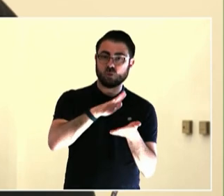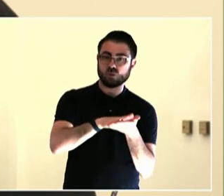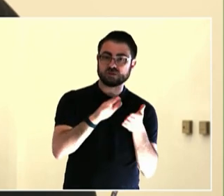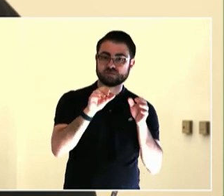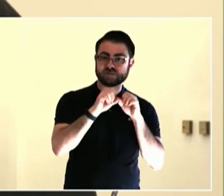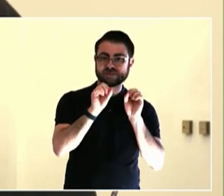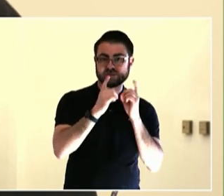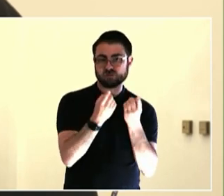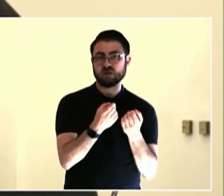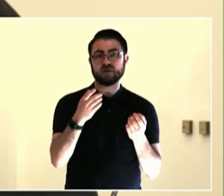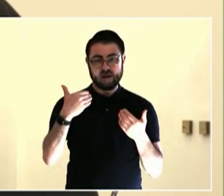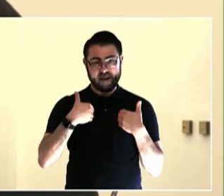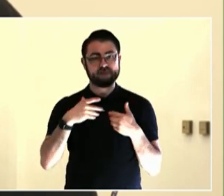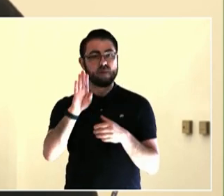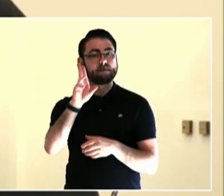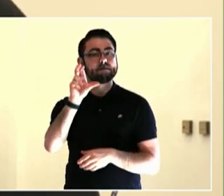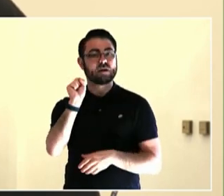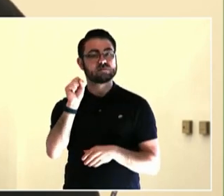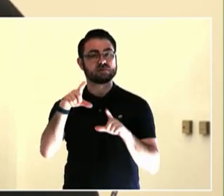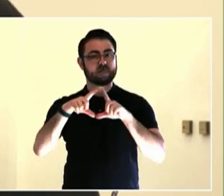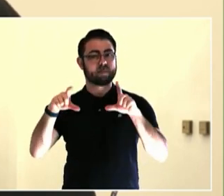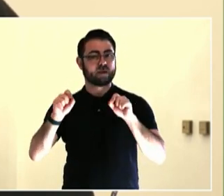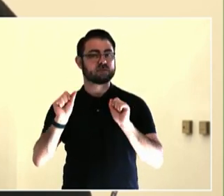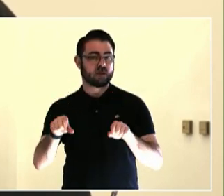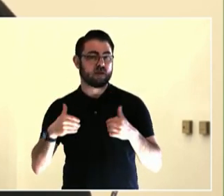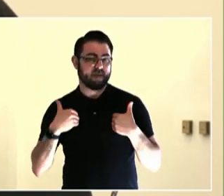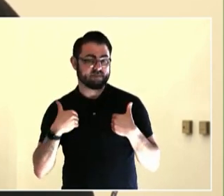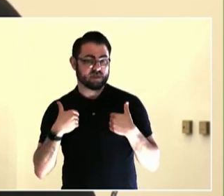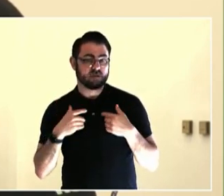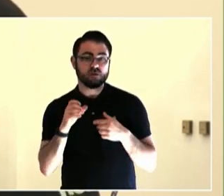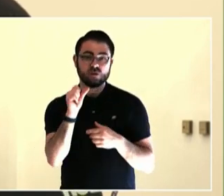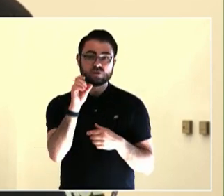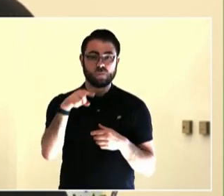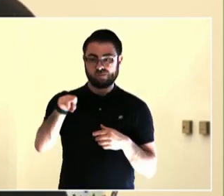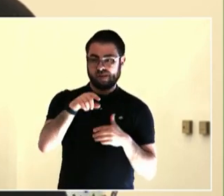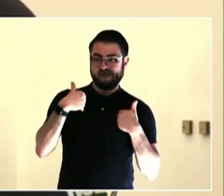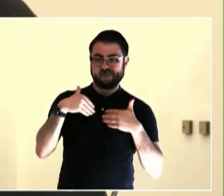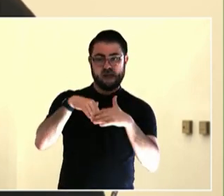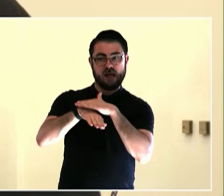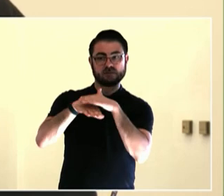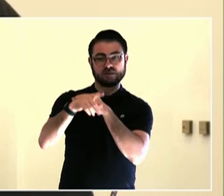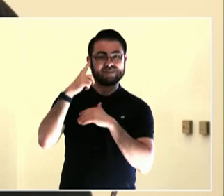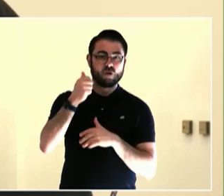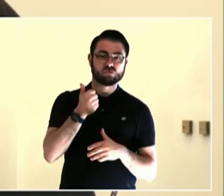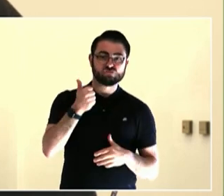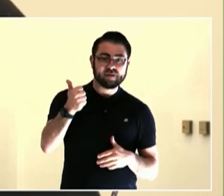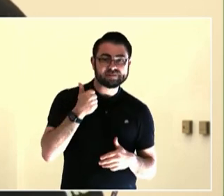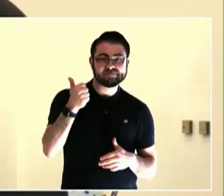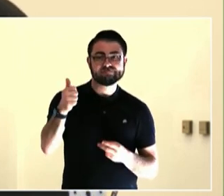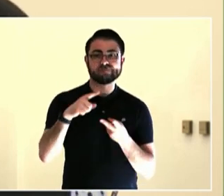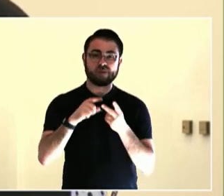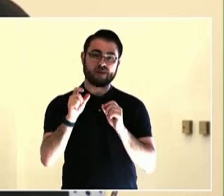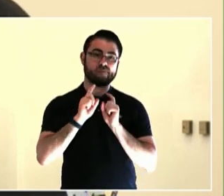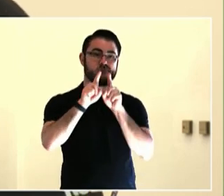So I don't know any other way to operate except through civic